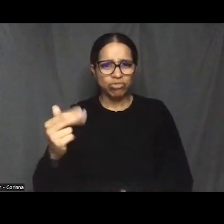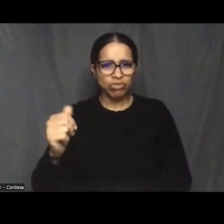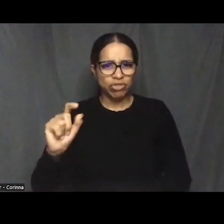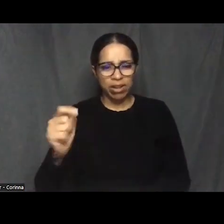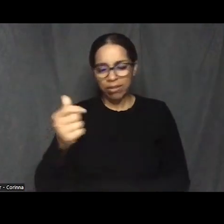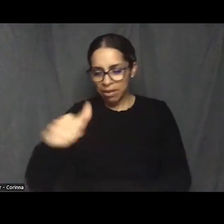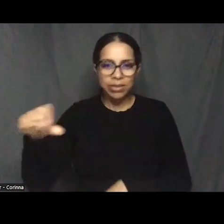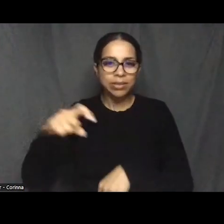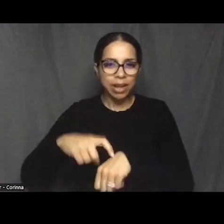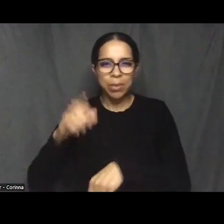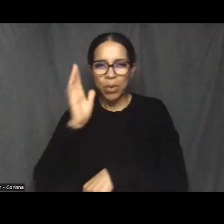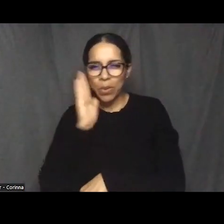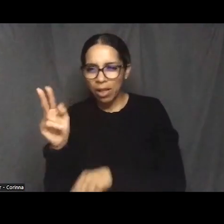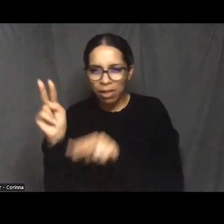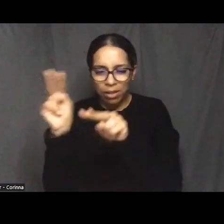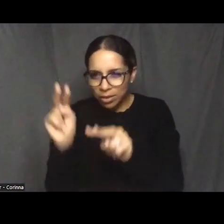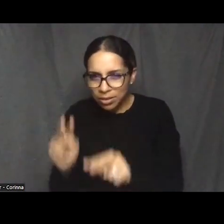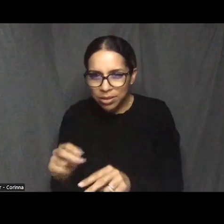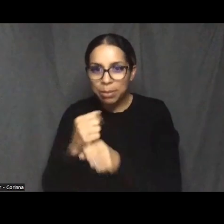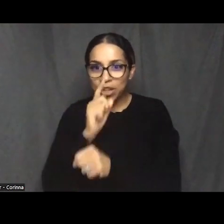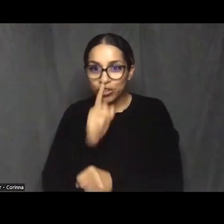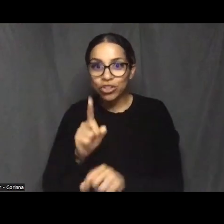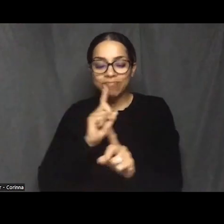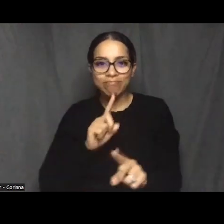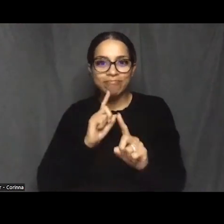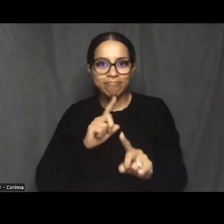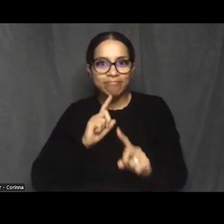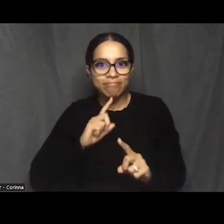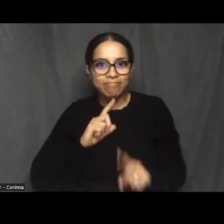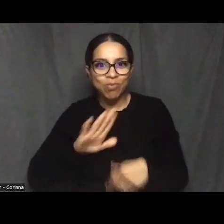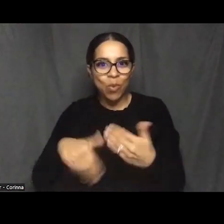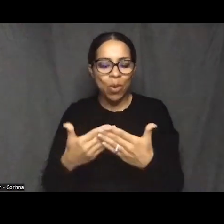and try to make sure that there get it get answered during the Q&A session.